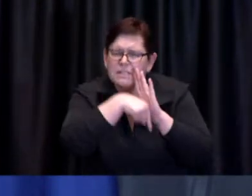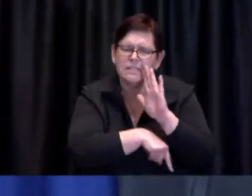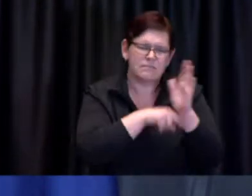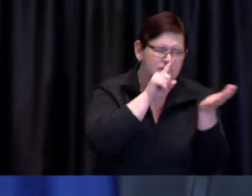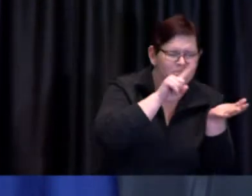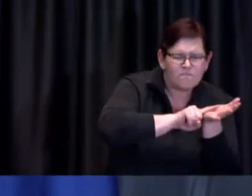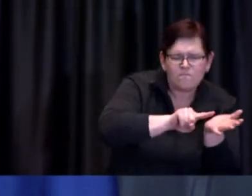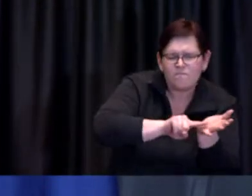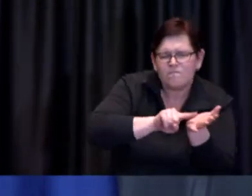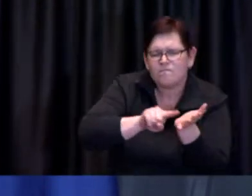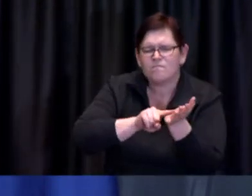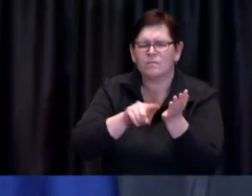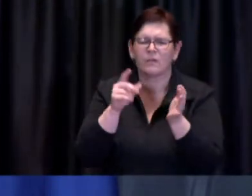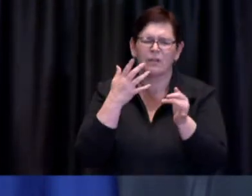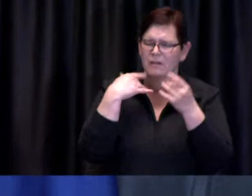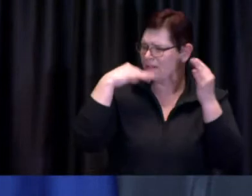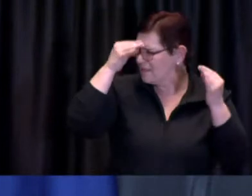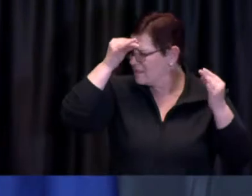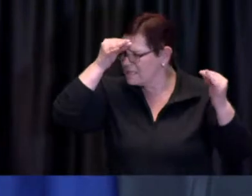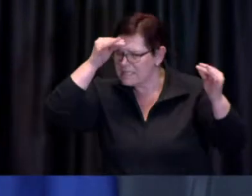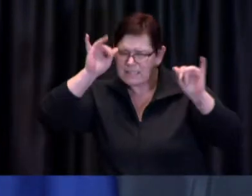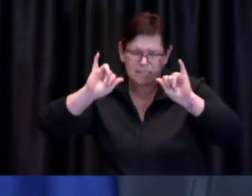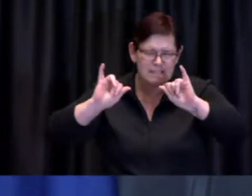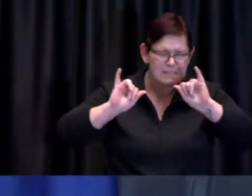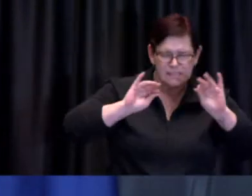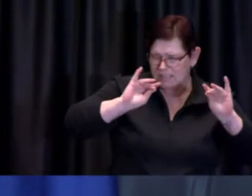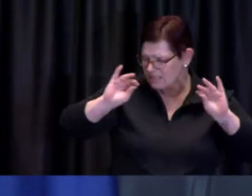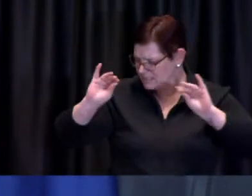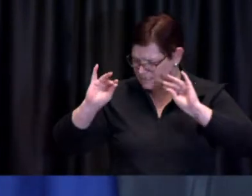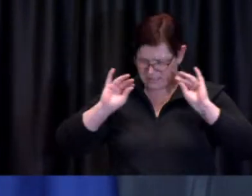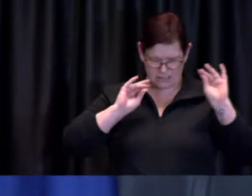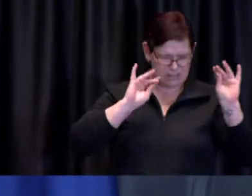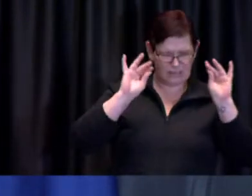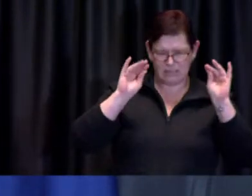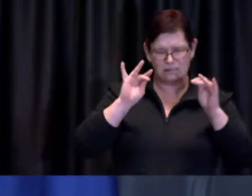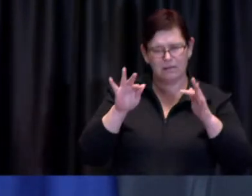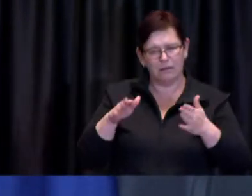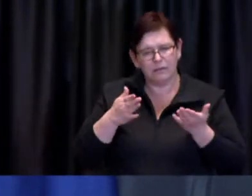account that we should but without exception I have followed and supported that advice in